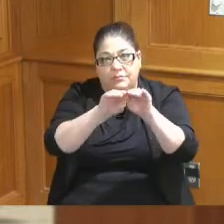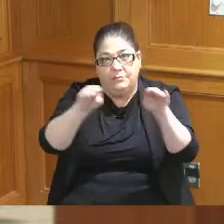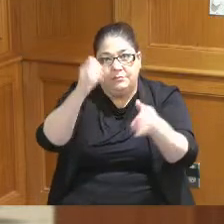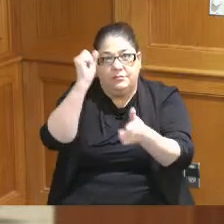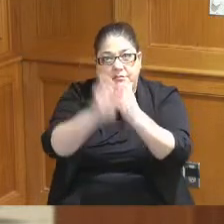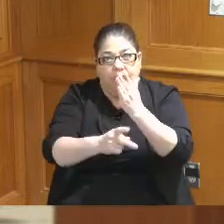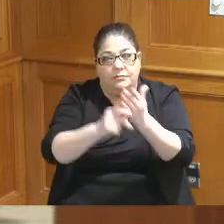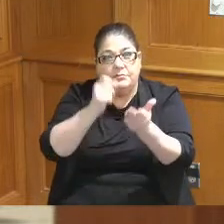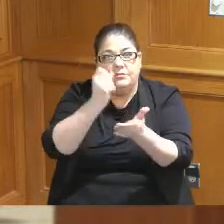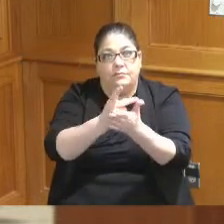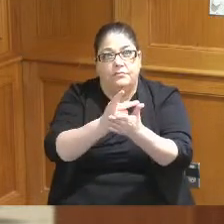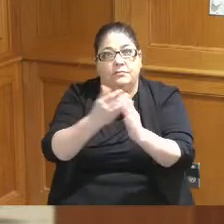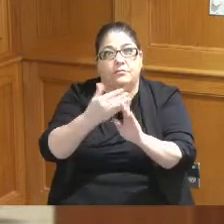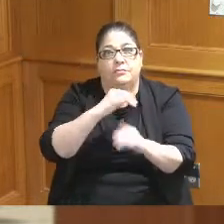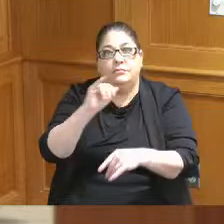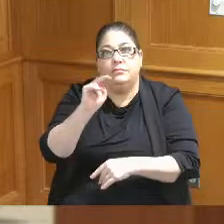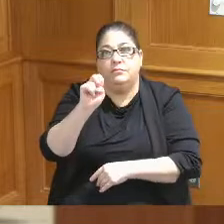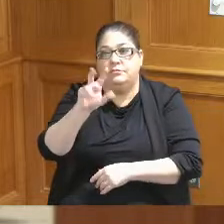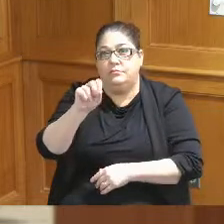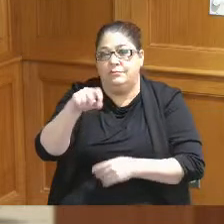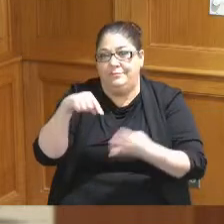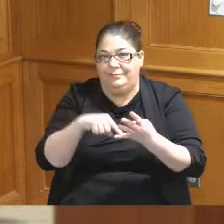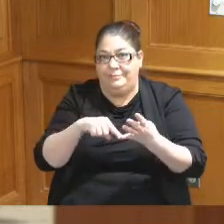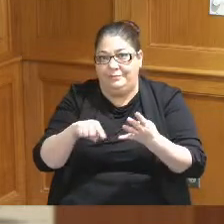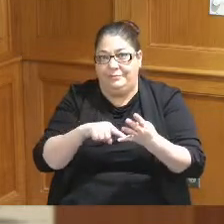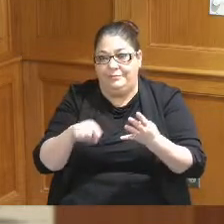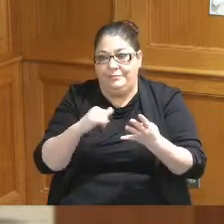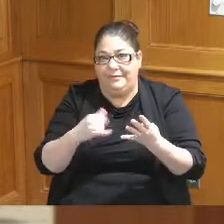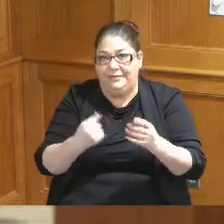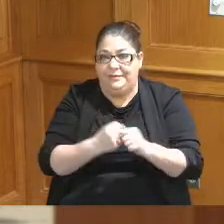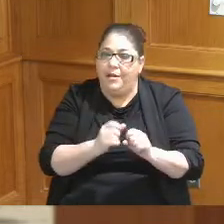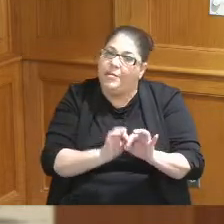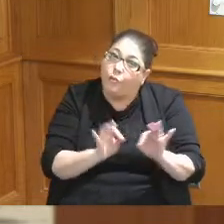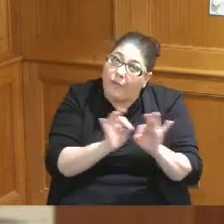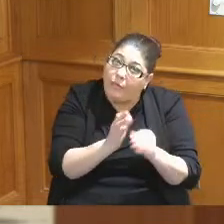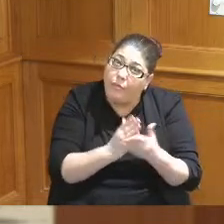prior to June 30th of this year which is a very critical part of getting this